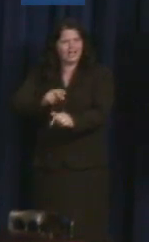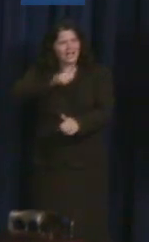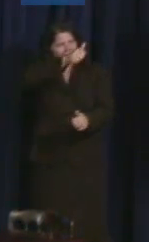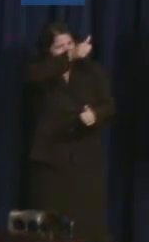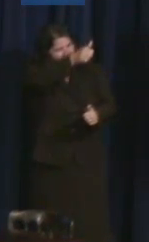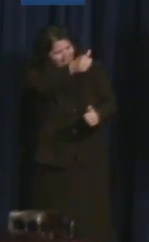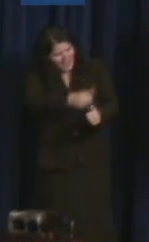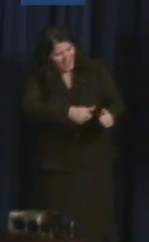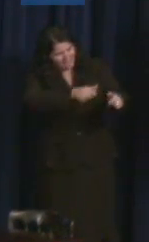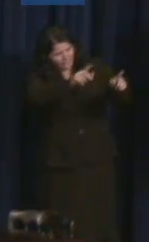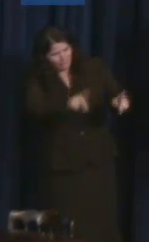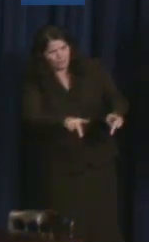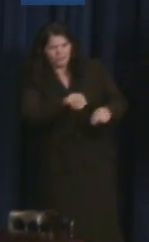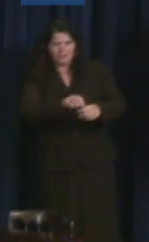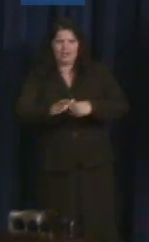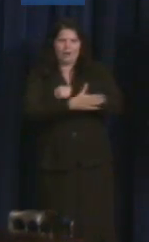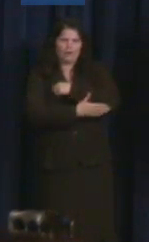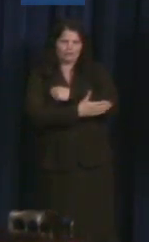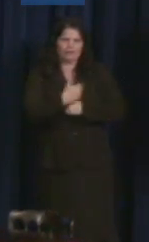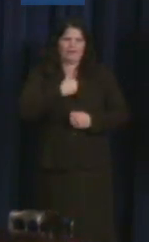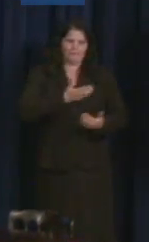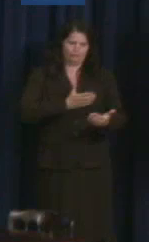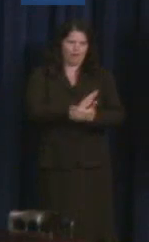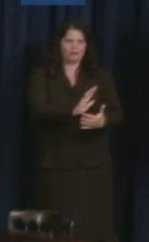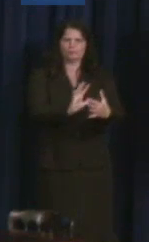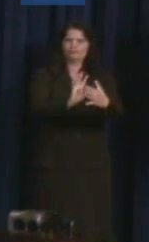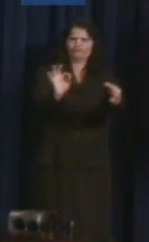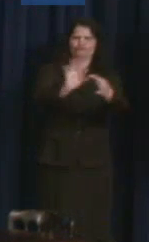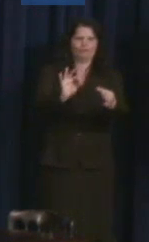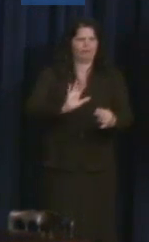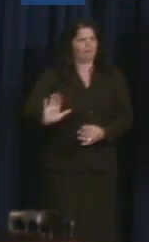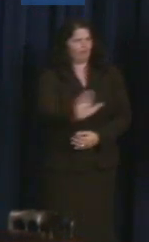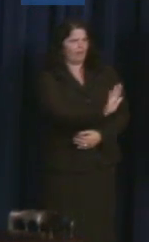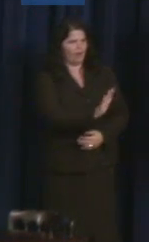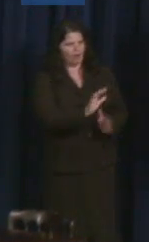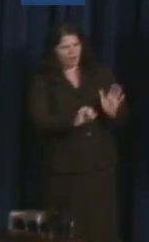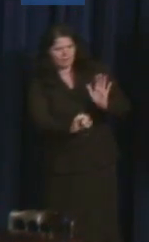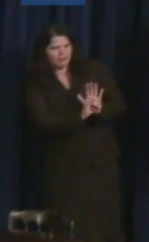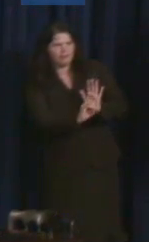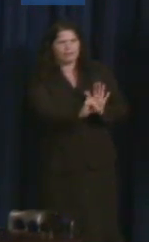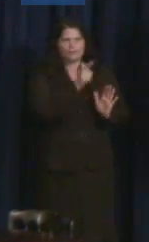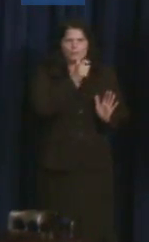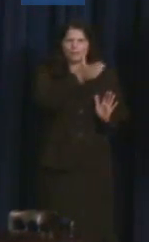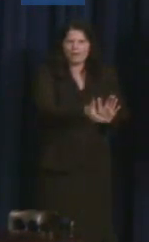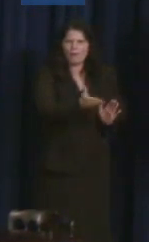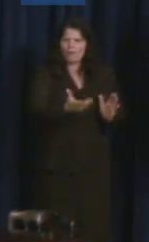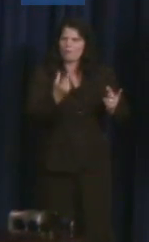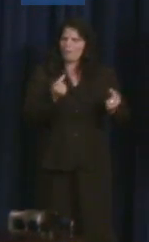softest voices, to speak for those without voice who have historically been left behind.